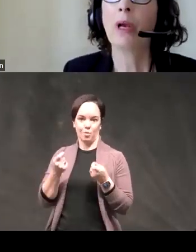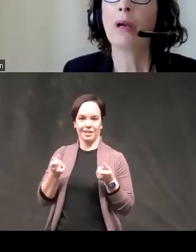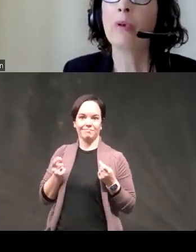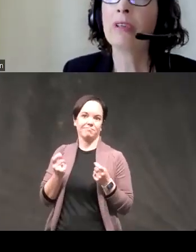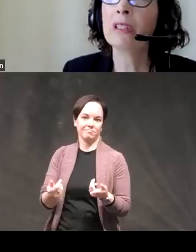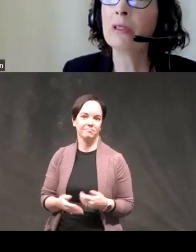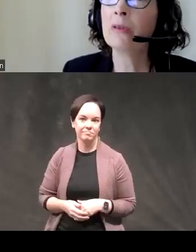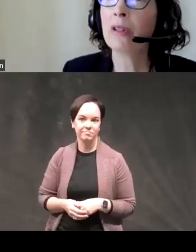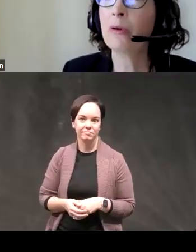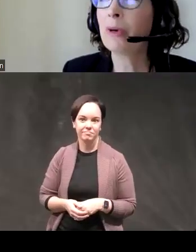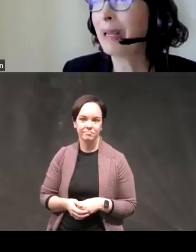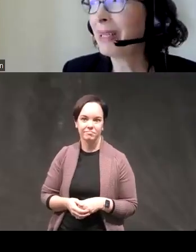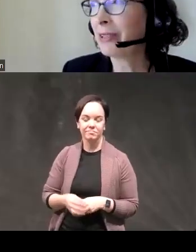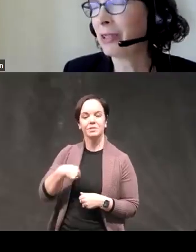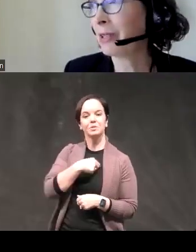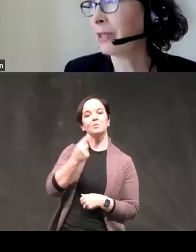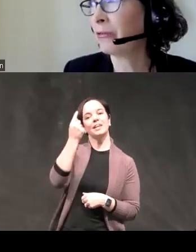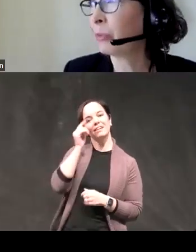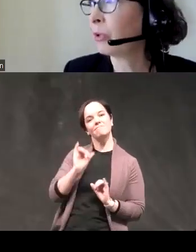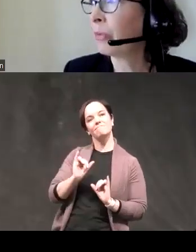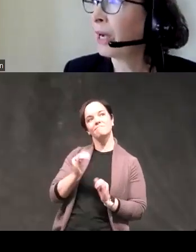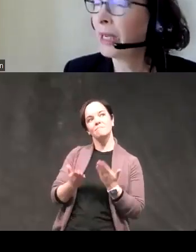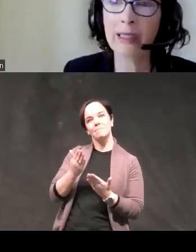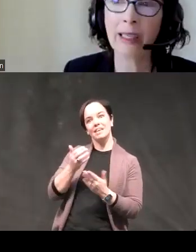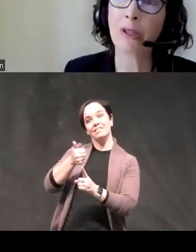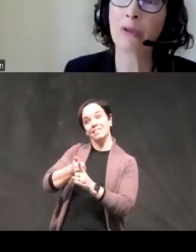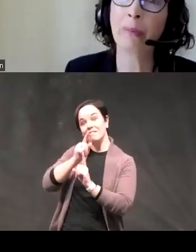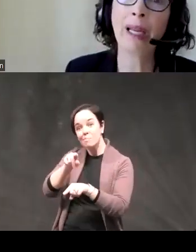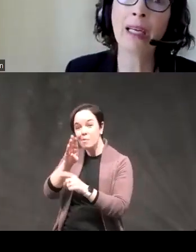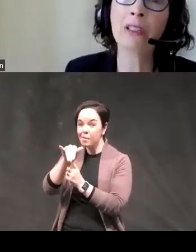we've also thought well maybe that's just a self-report bias they've been through Mania